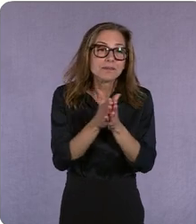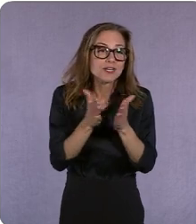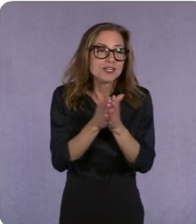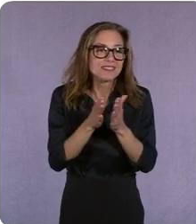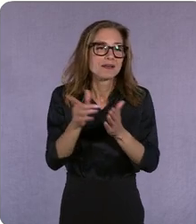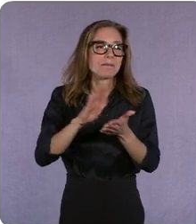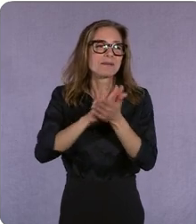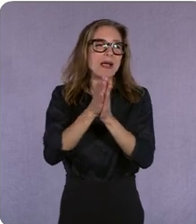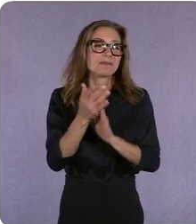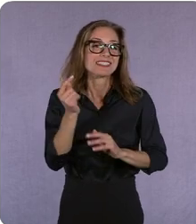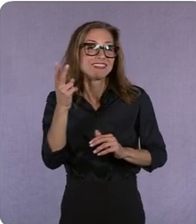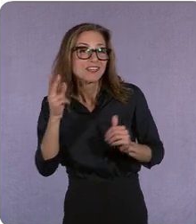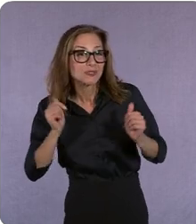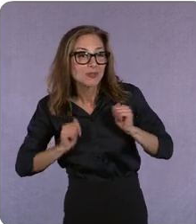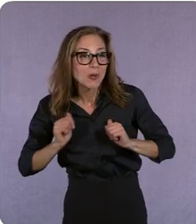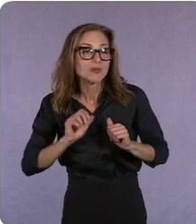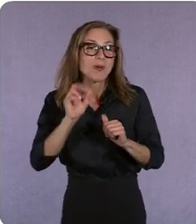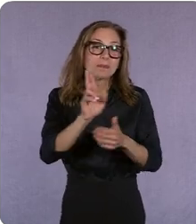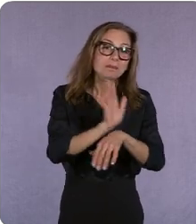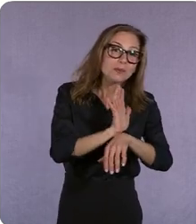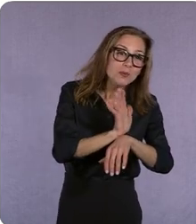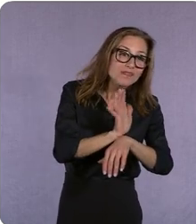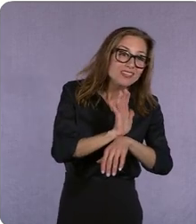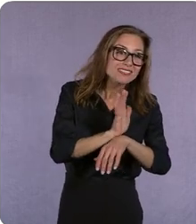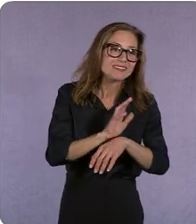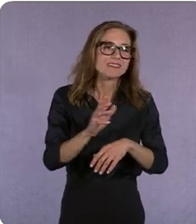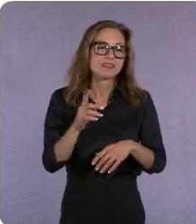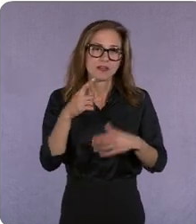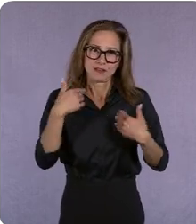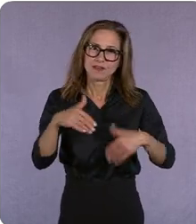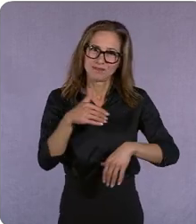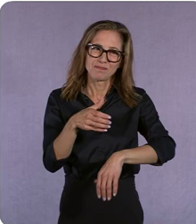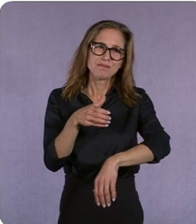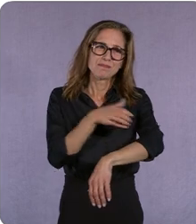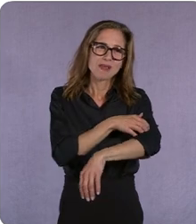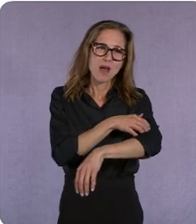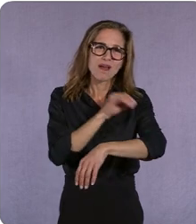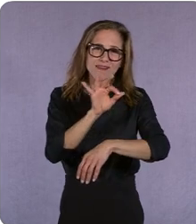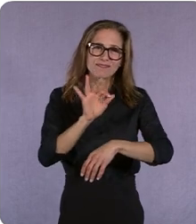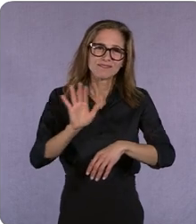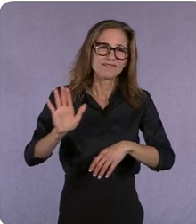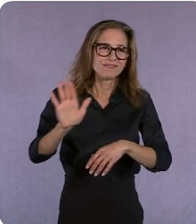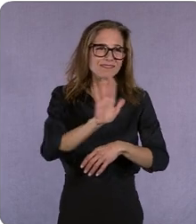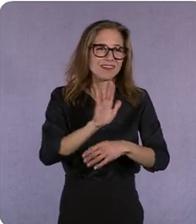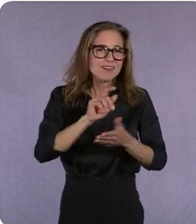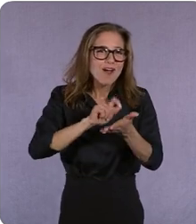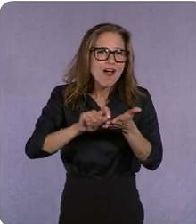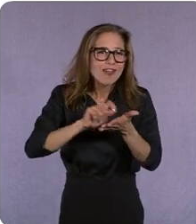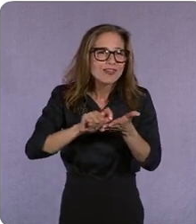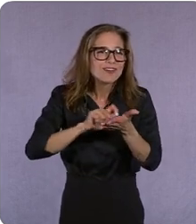voices and so i think the paradox of choice is something we all live with i do i don't think and